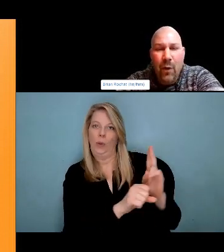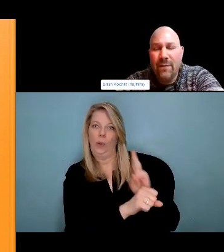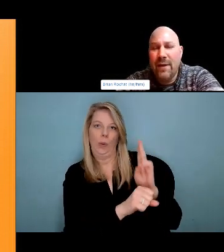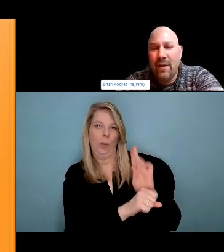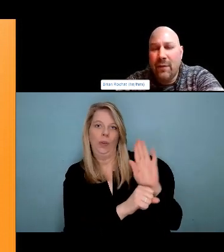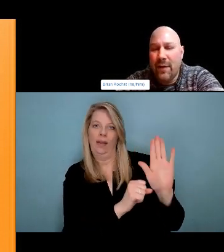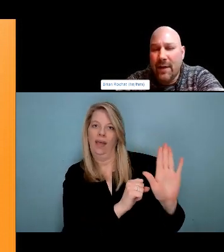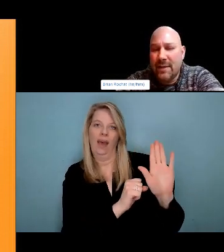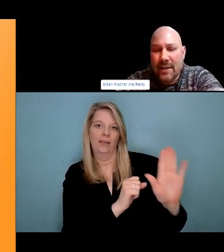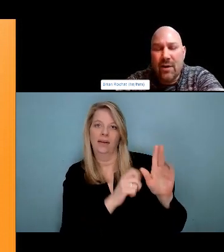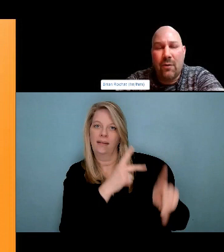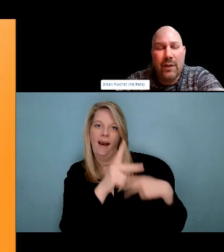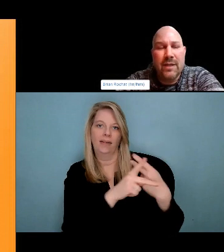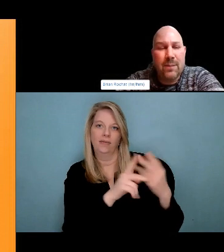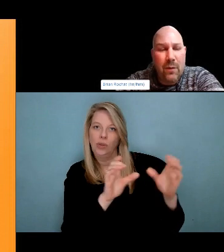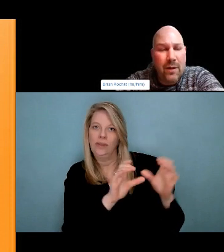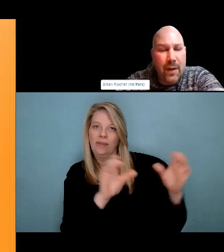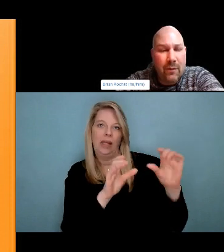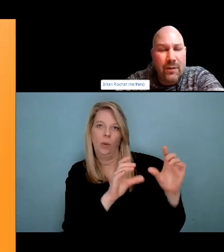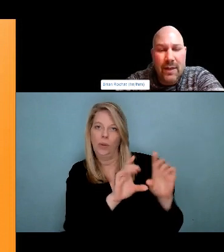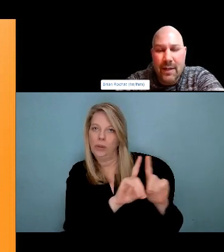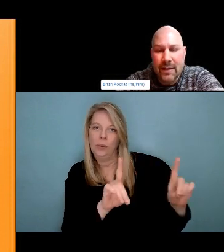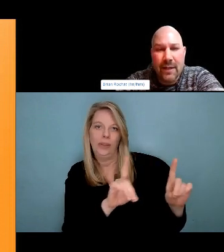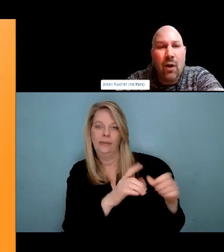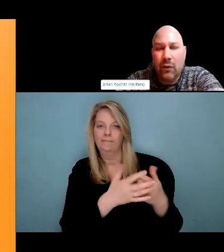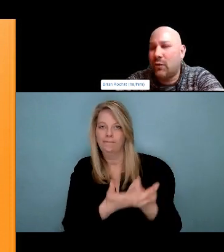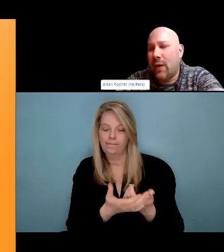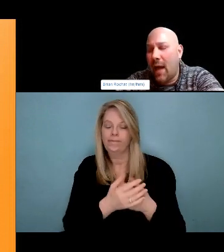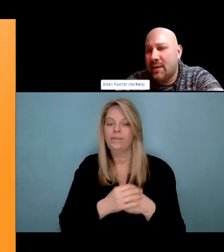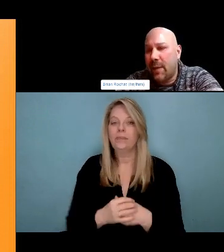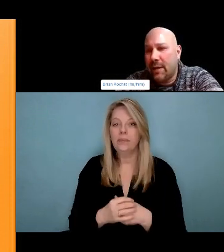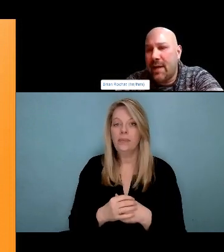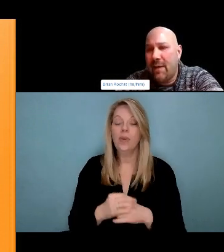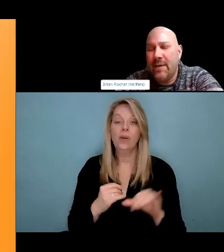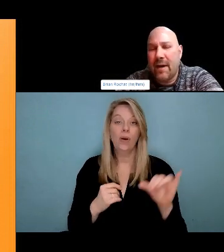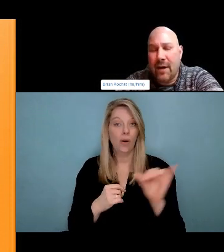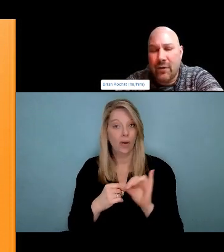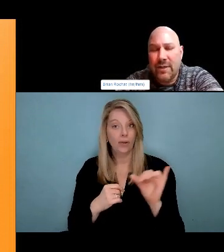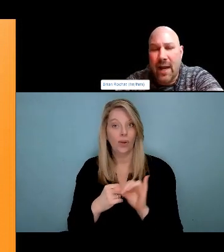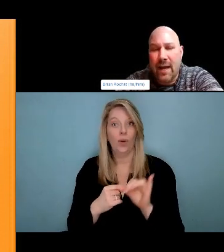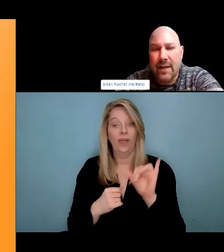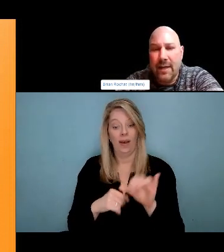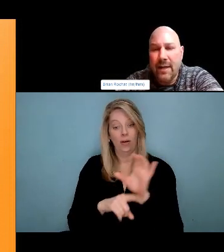Indigenous harm reduction has been here since time a memorial but that harm reduction stepped